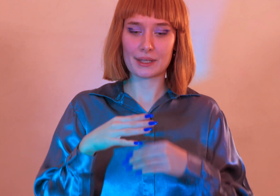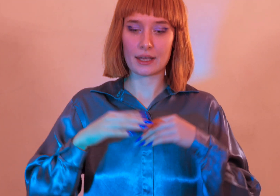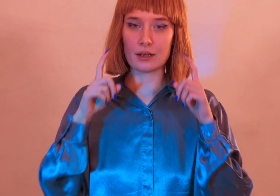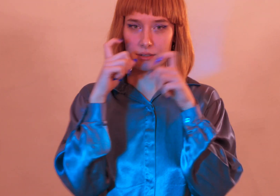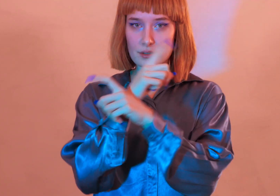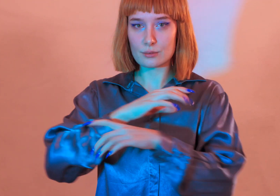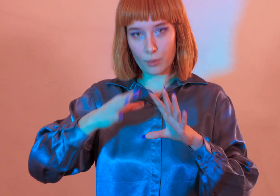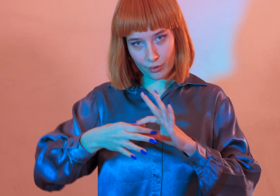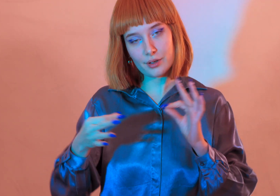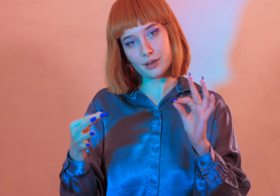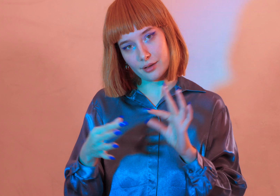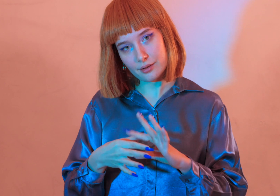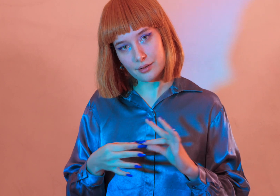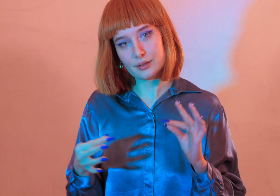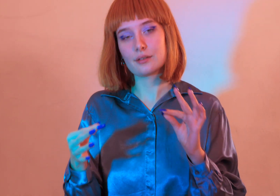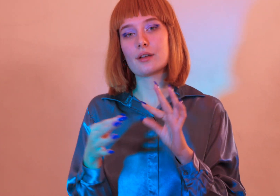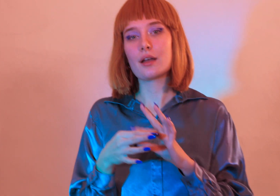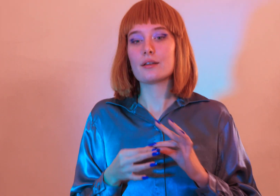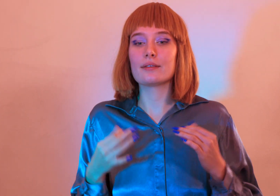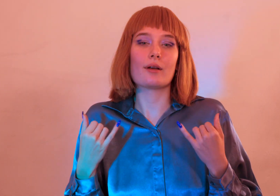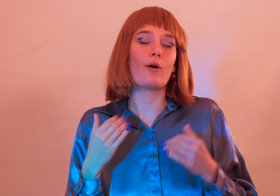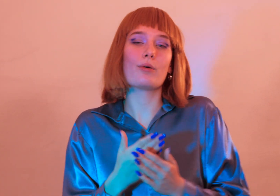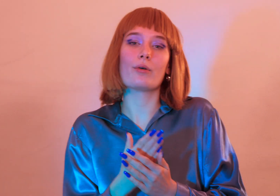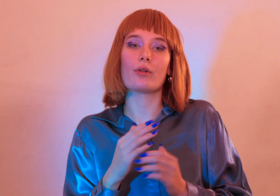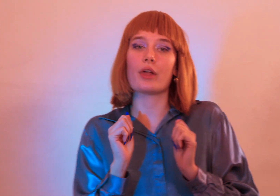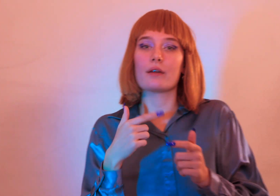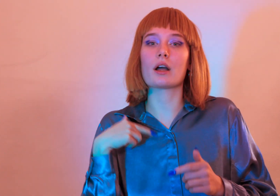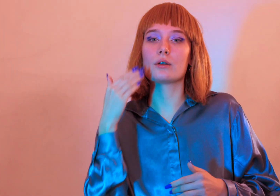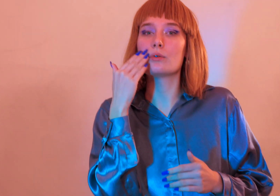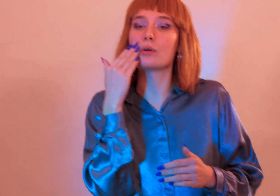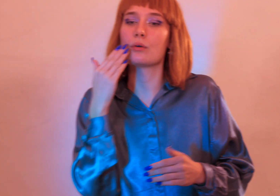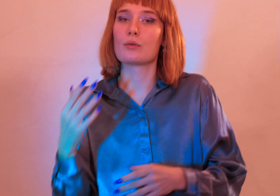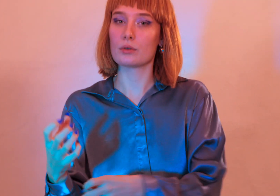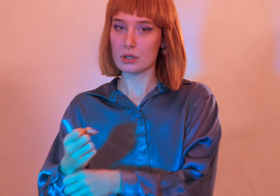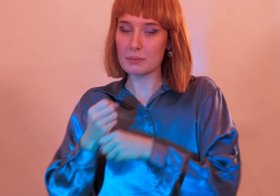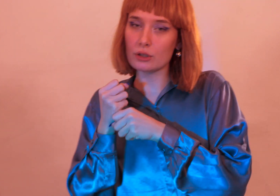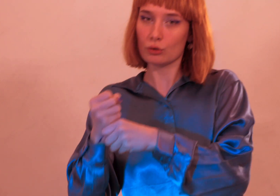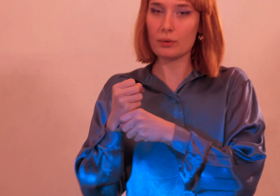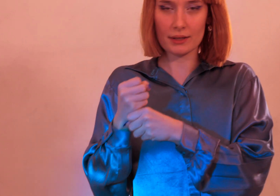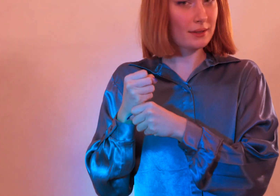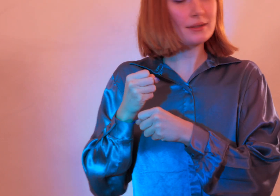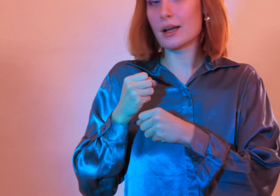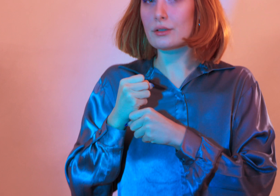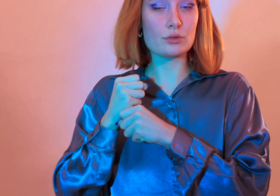got a complicated story but its all that i’ve got and i know this grip on you